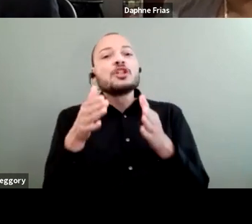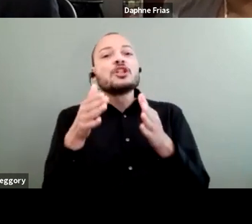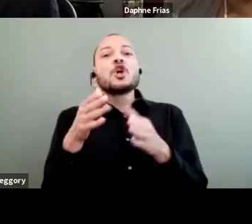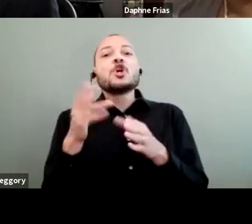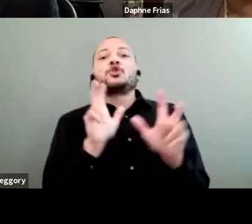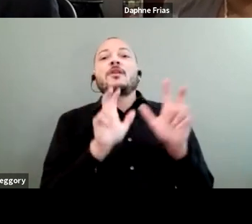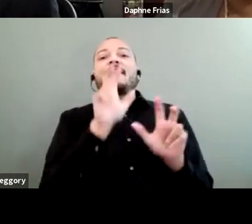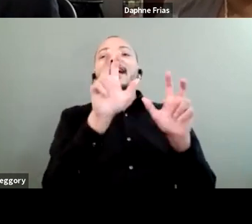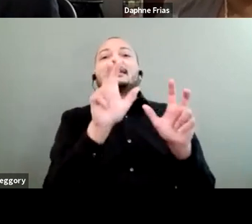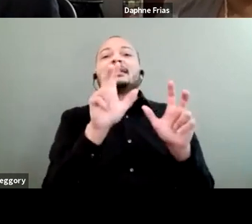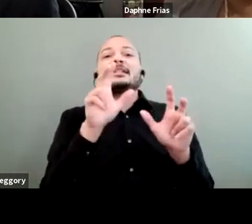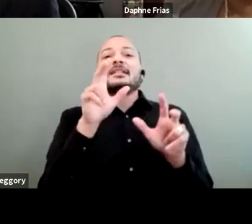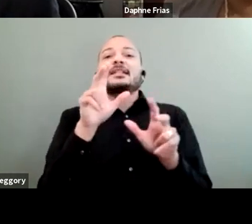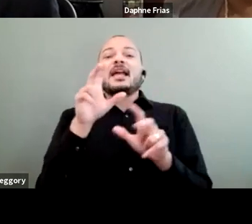for organizations of people with disabilities